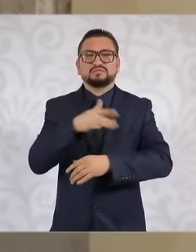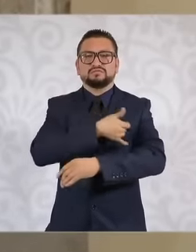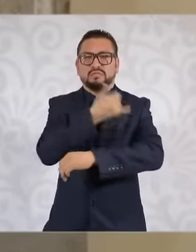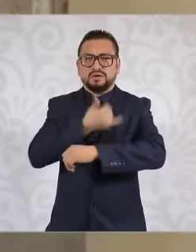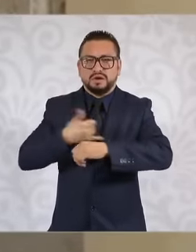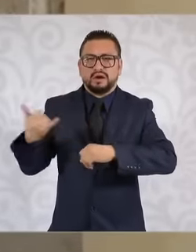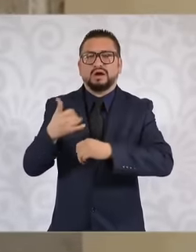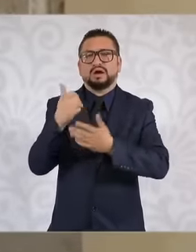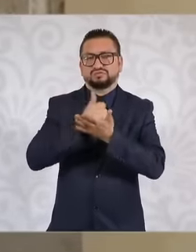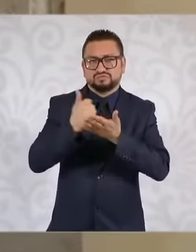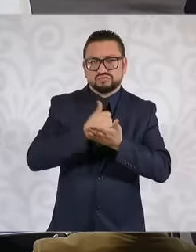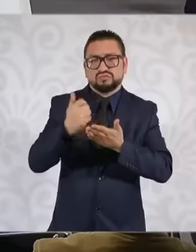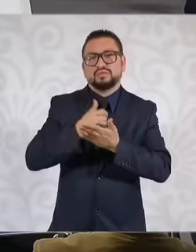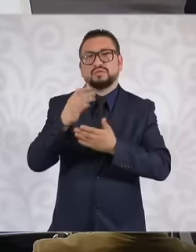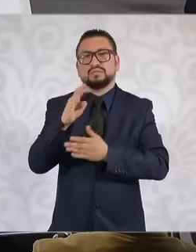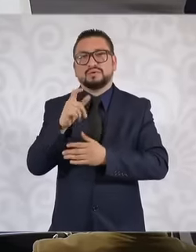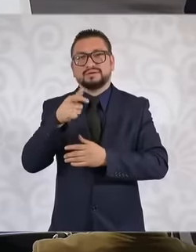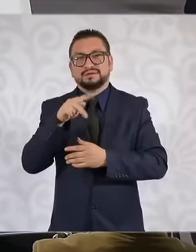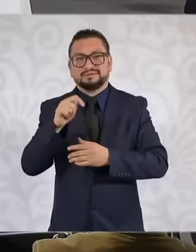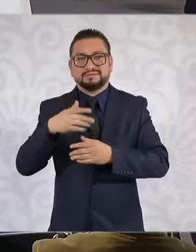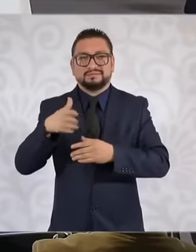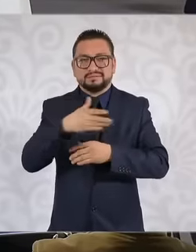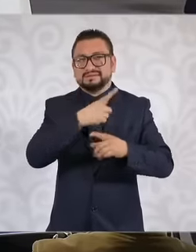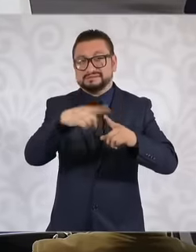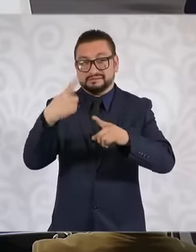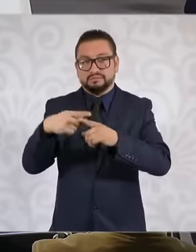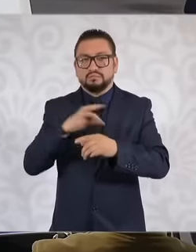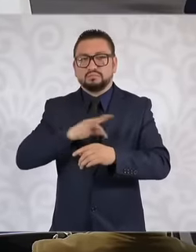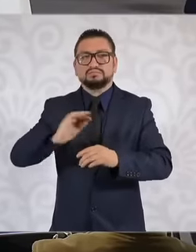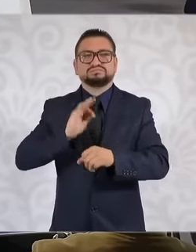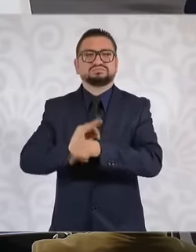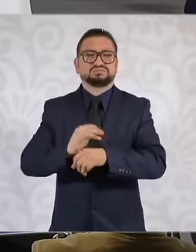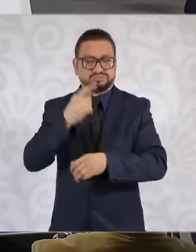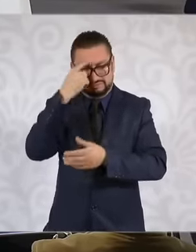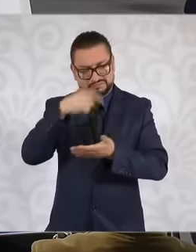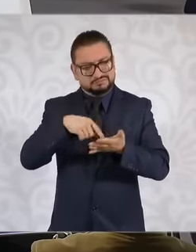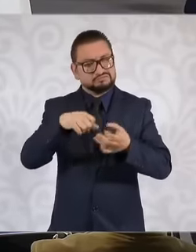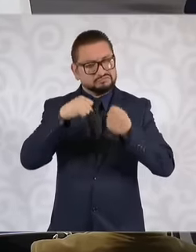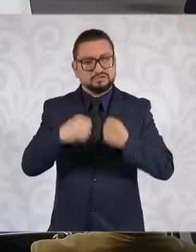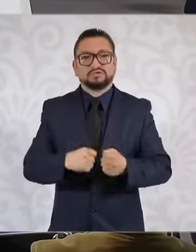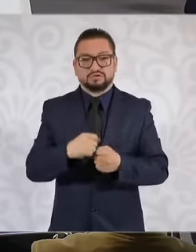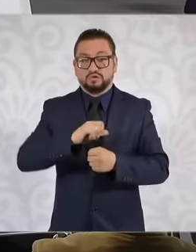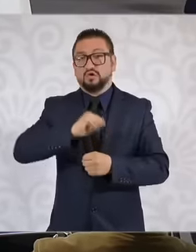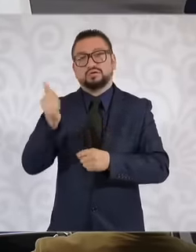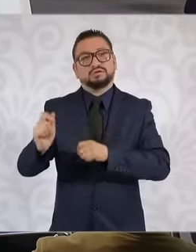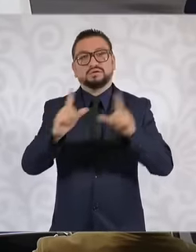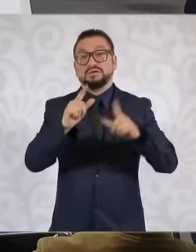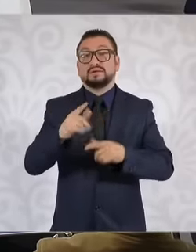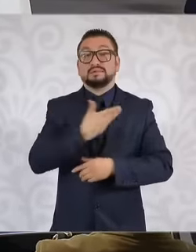I think we can achieve it next time, please. In the country, President López Obrador left